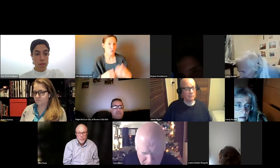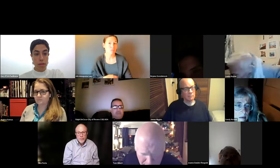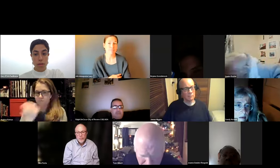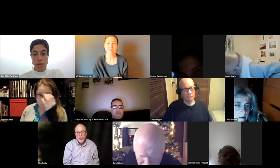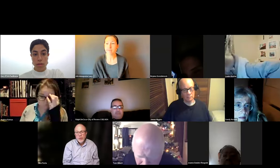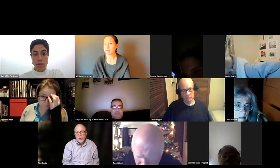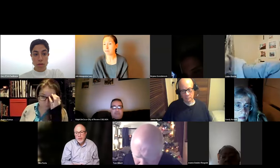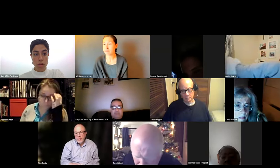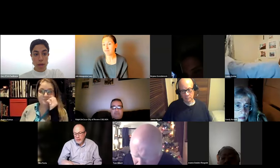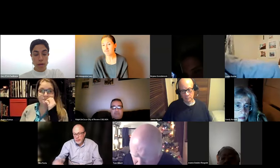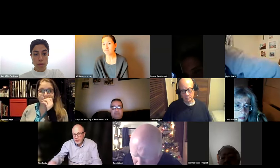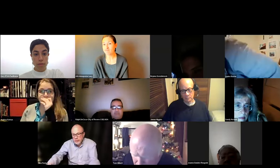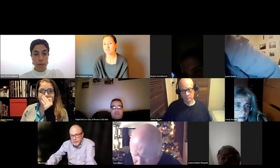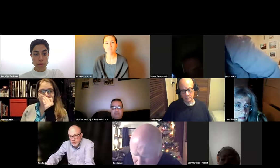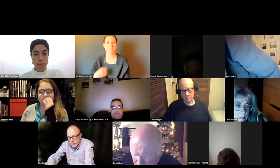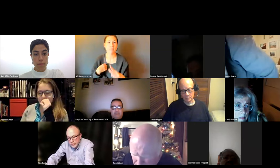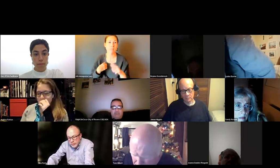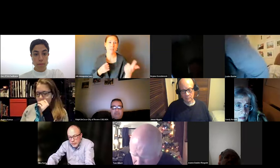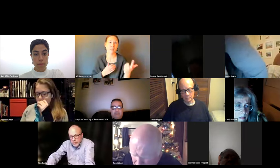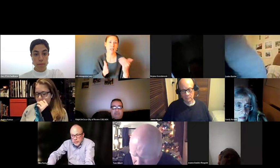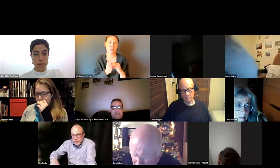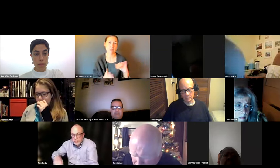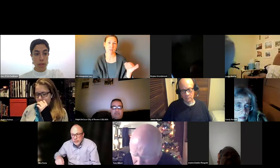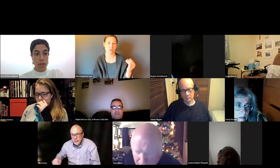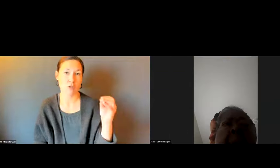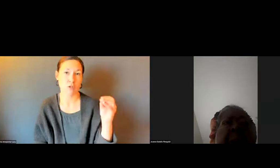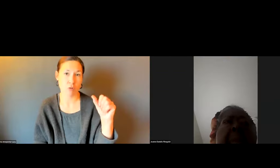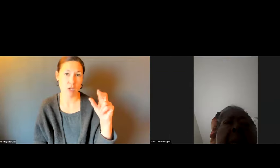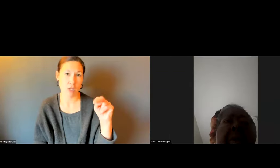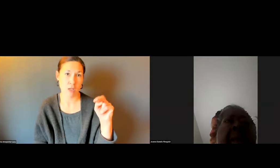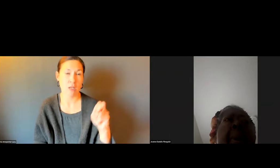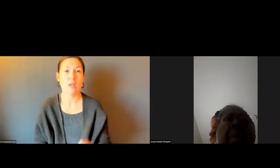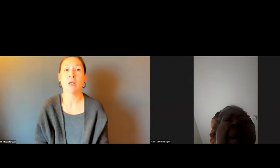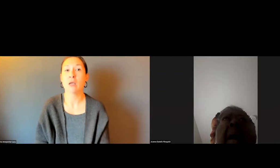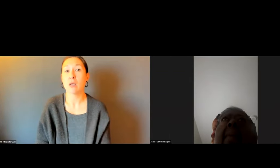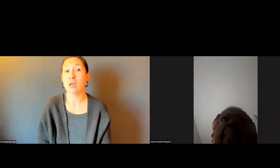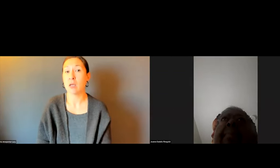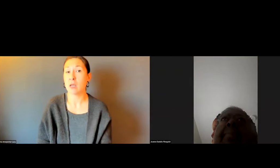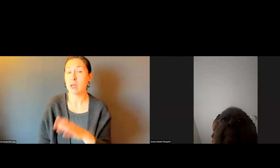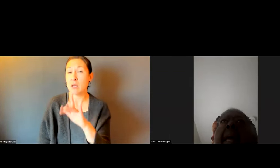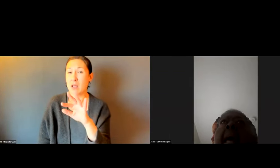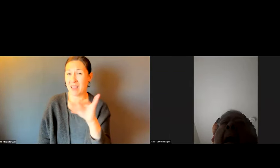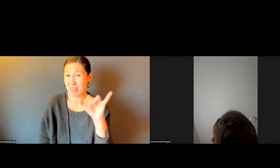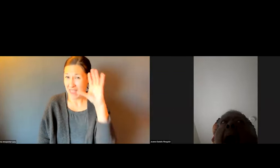THANKS FOR SHARING, RALPH. JOANNE, GO FOR IT?